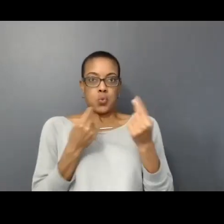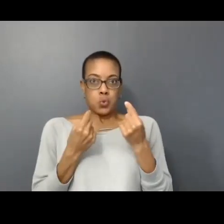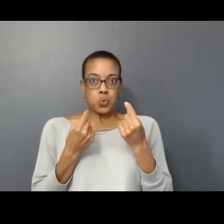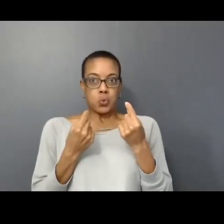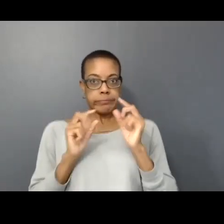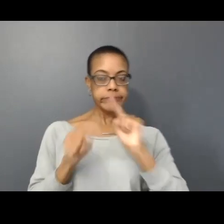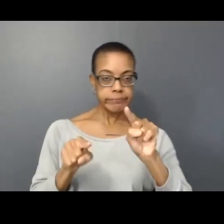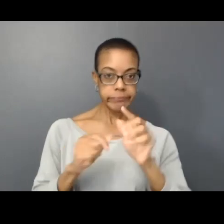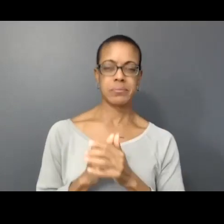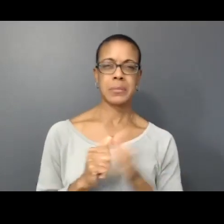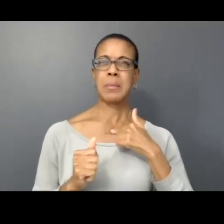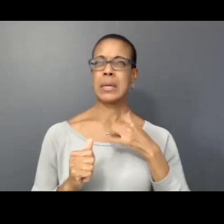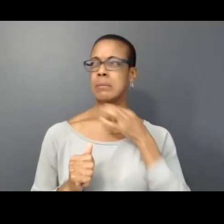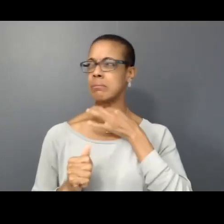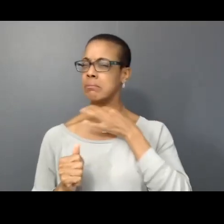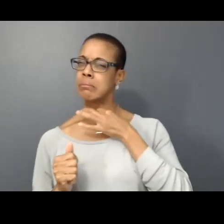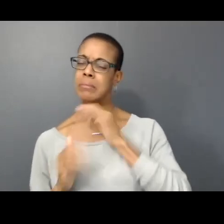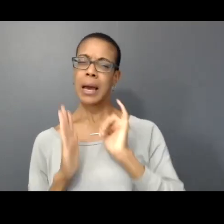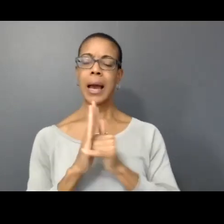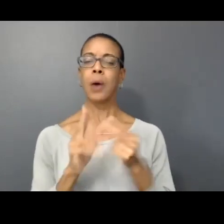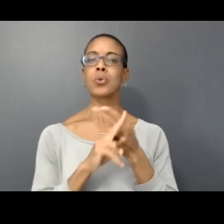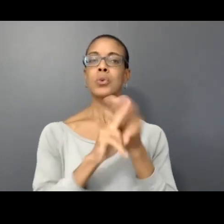This compelled me to question how we can use the COVID-19 restrictions